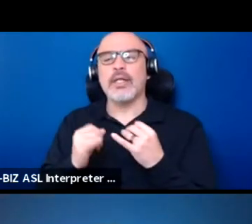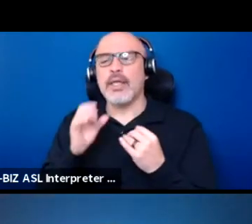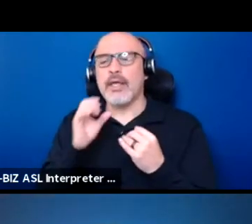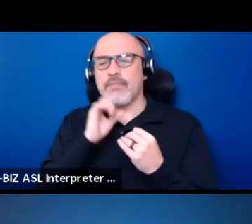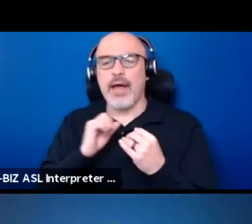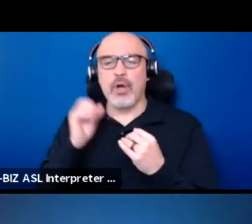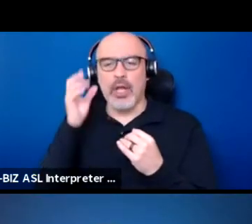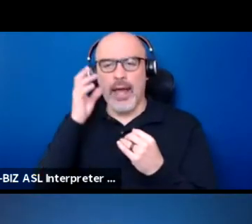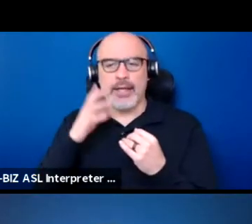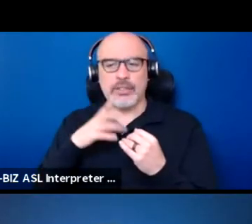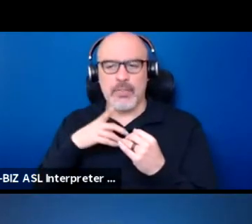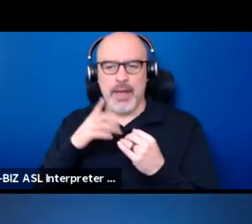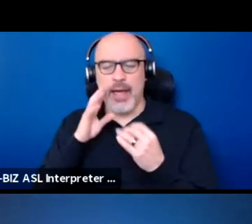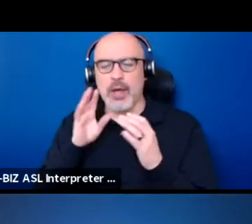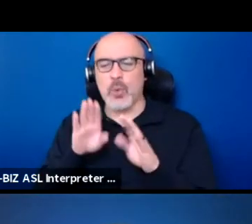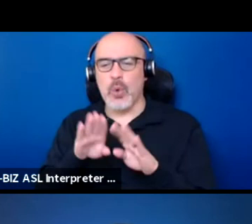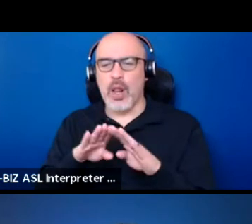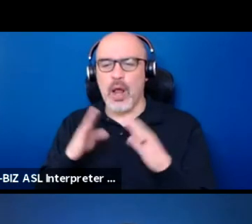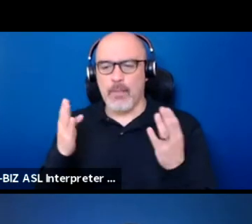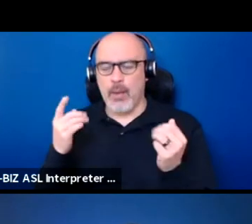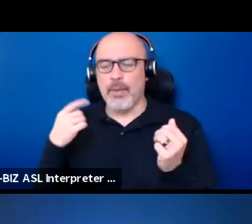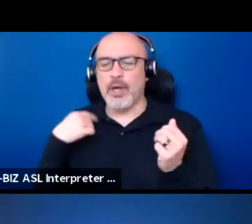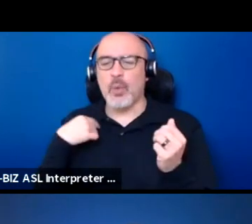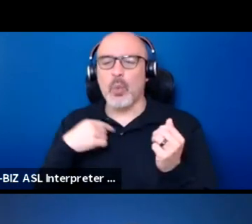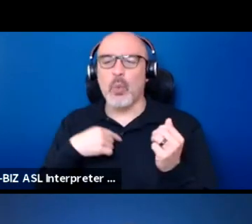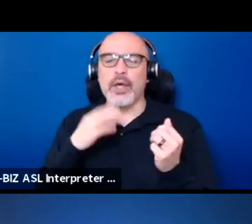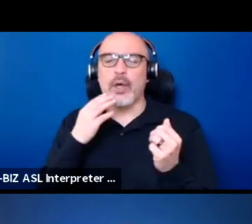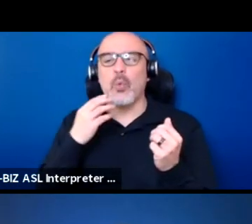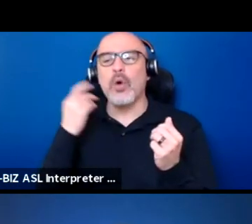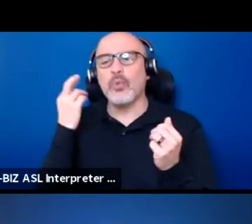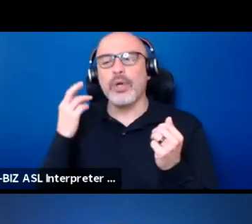where we will realize our human potential.